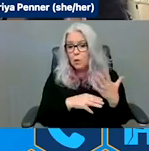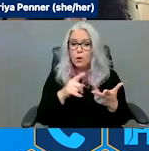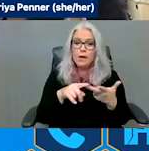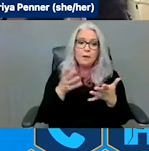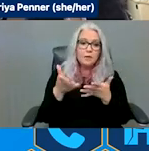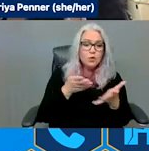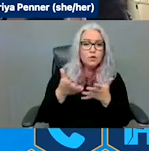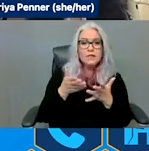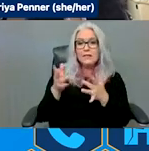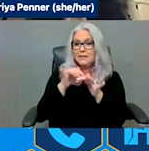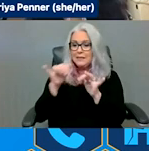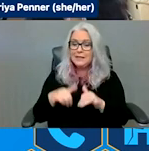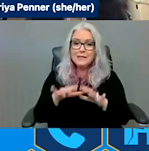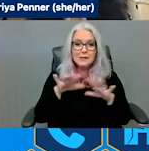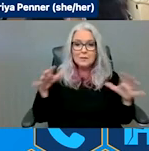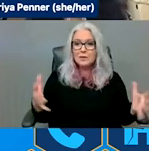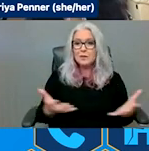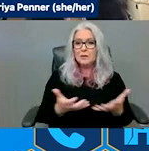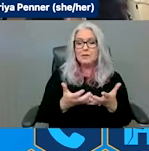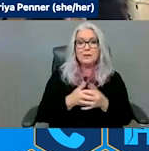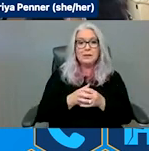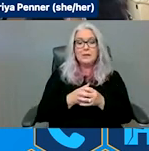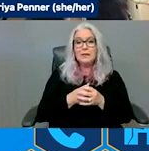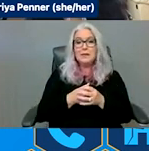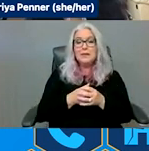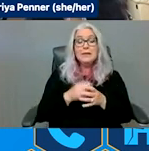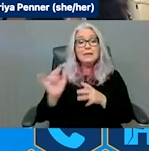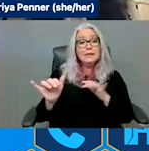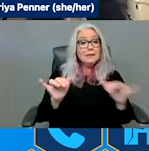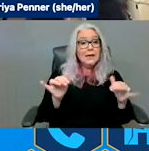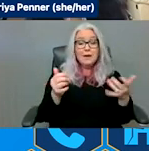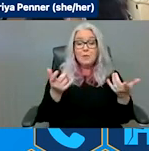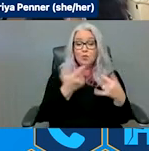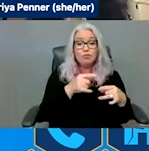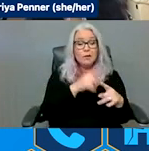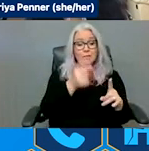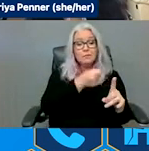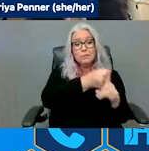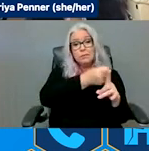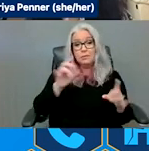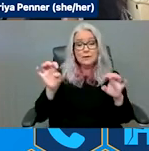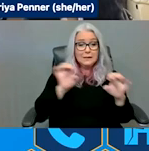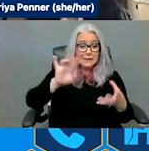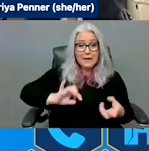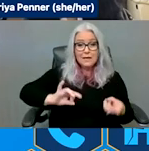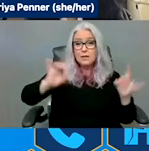no different when it comes to disasters and just places a bigger, disproportionate impact on our communities